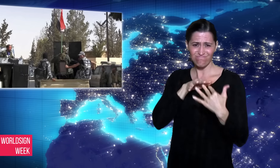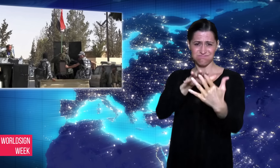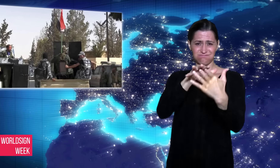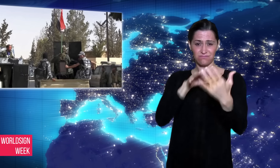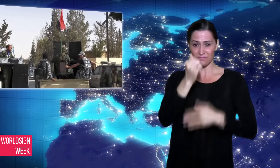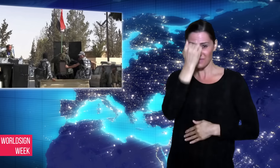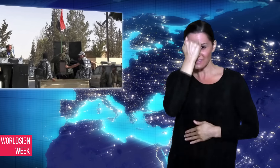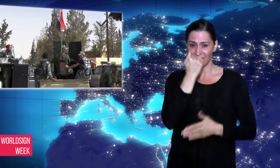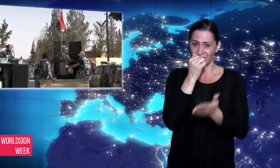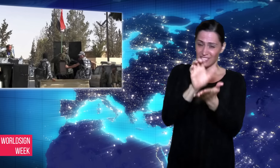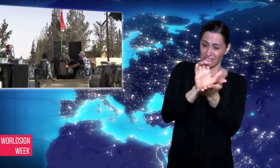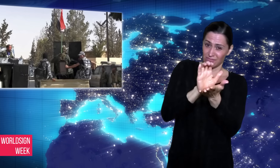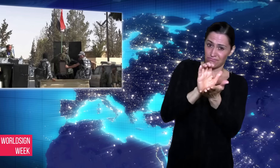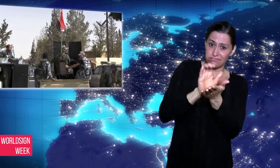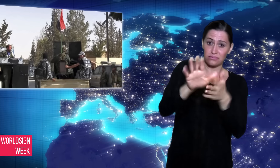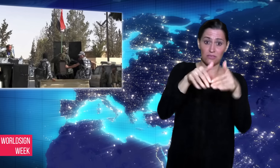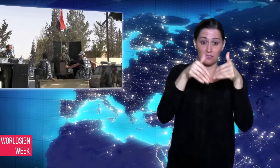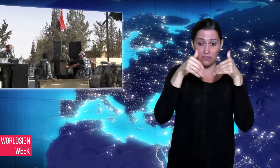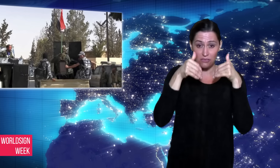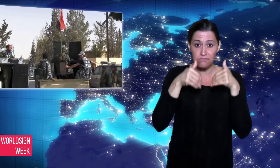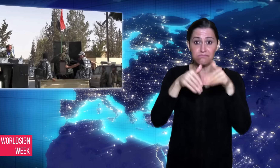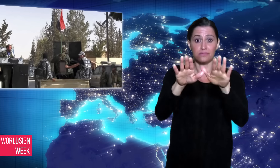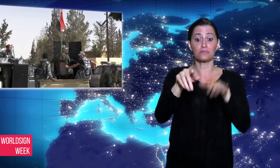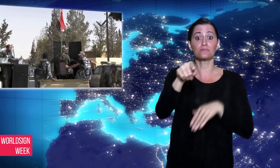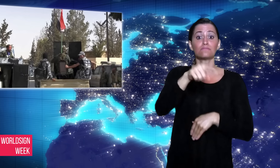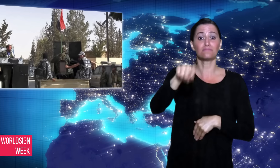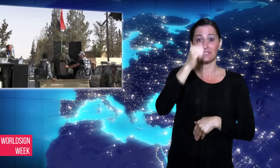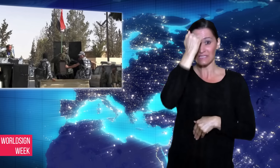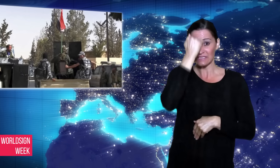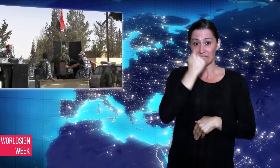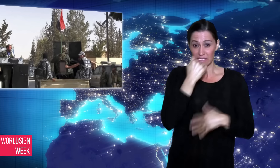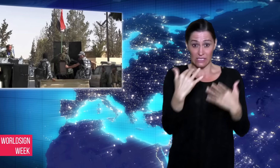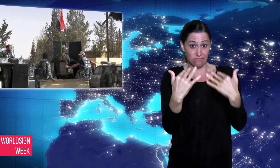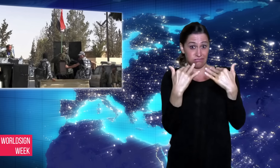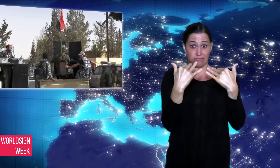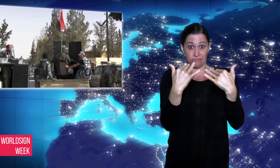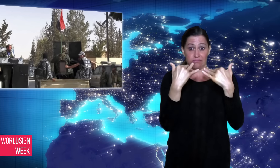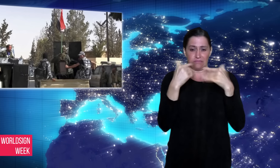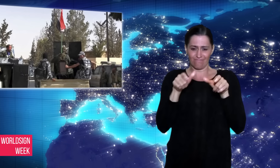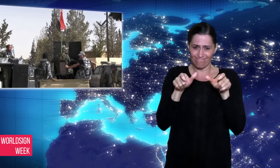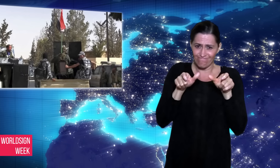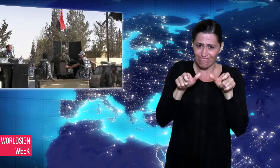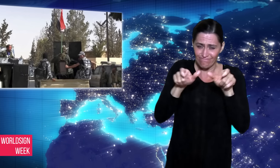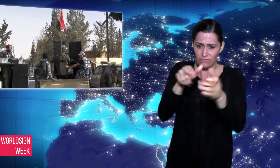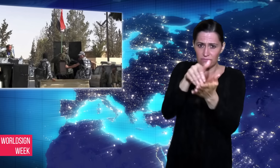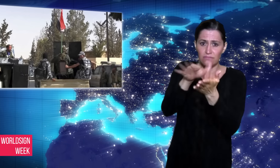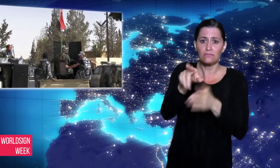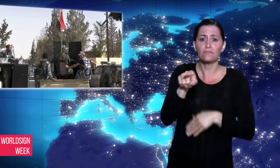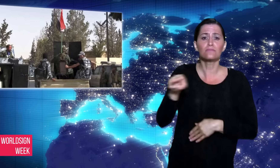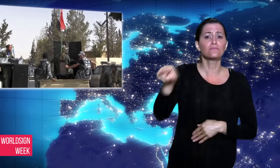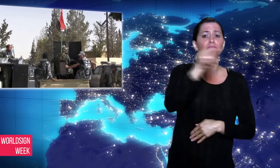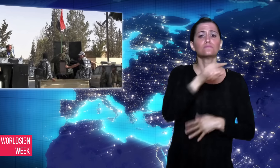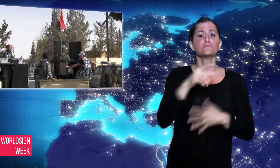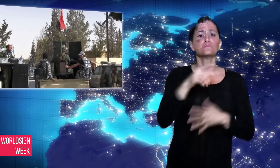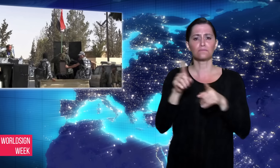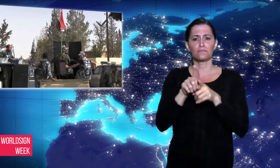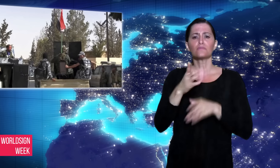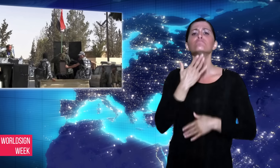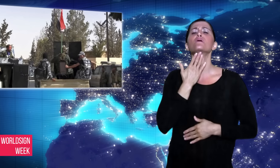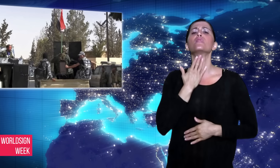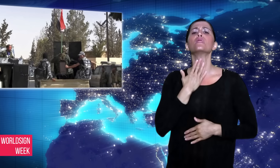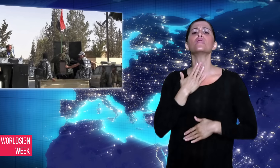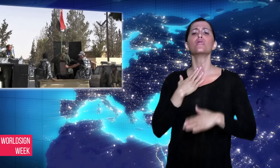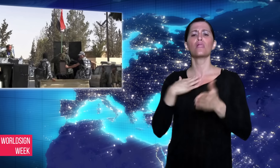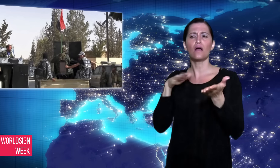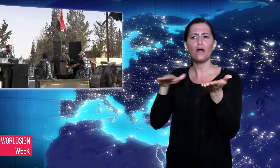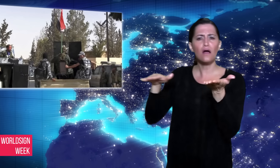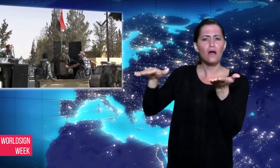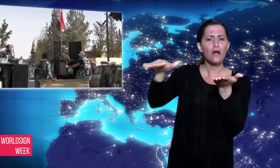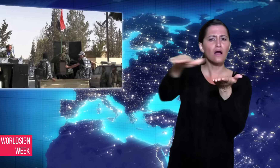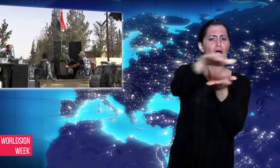capture those still in the area. A